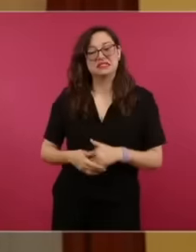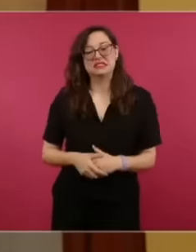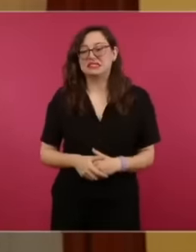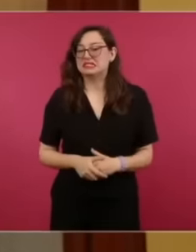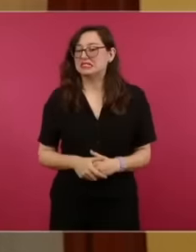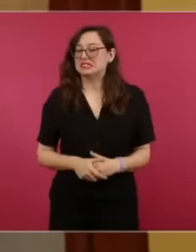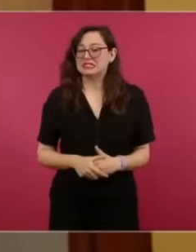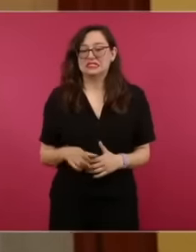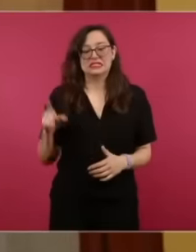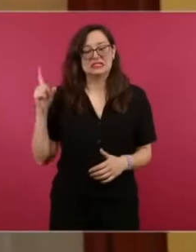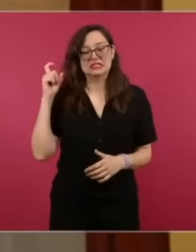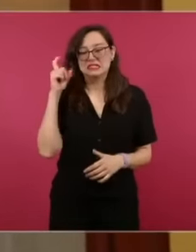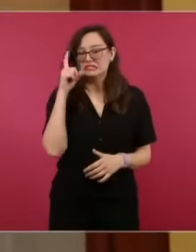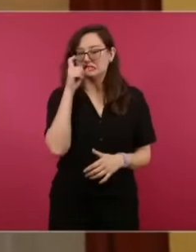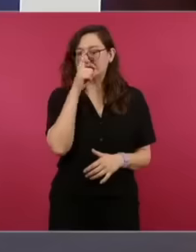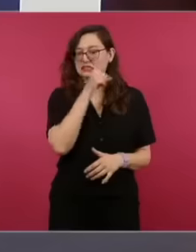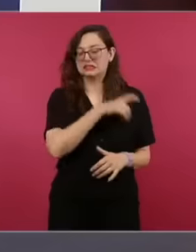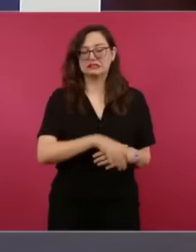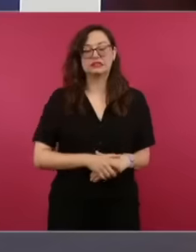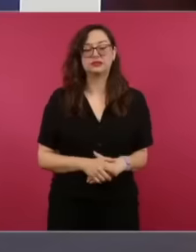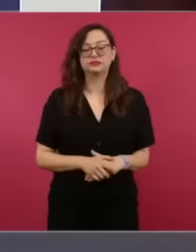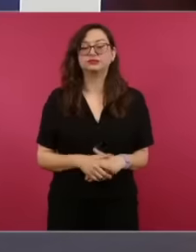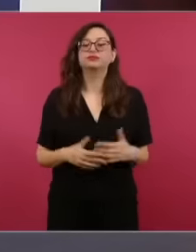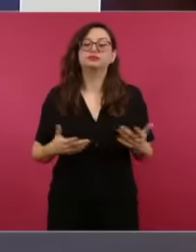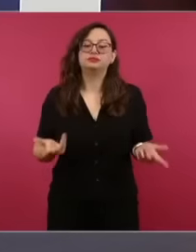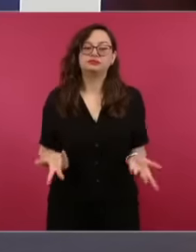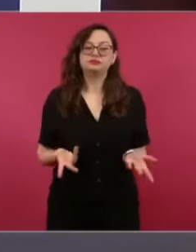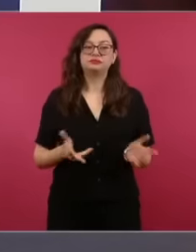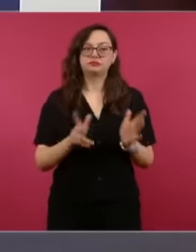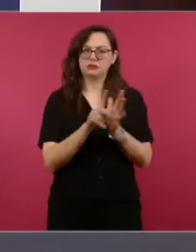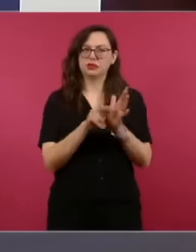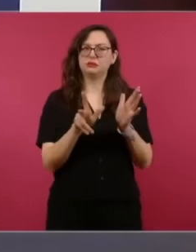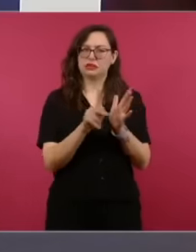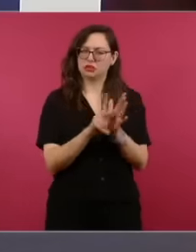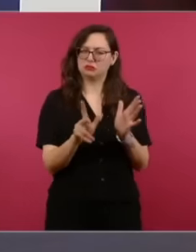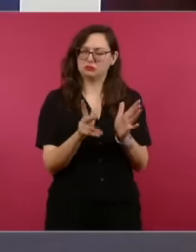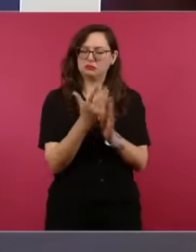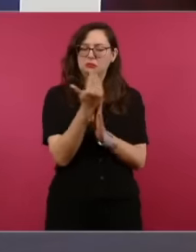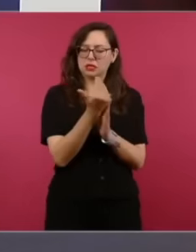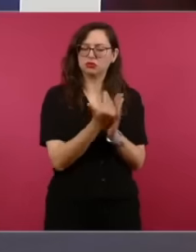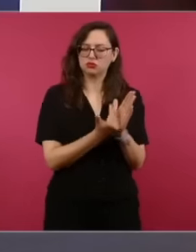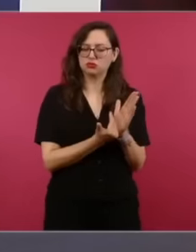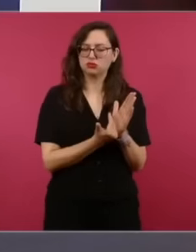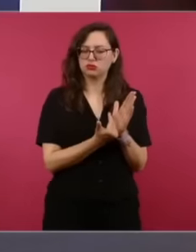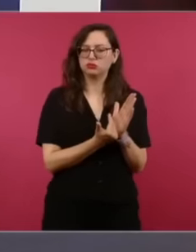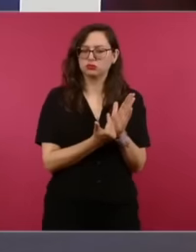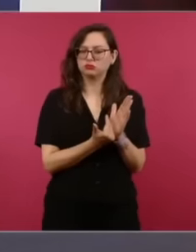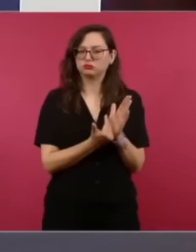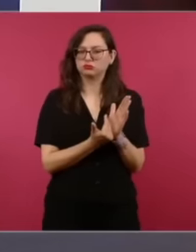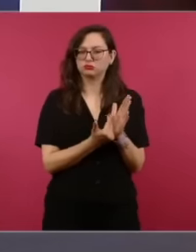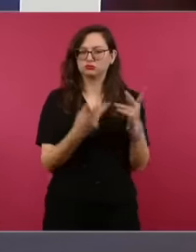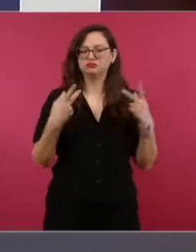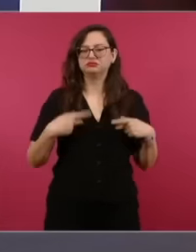way or another no longer has the same impact eh television